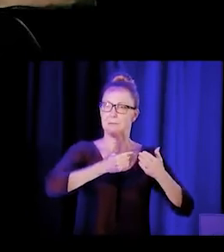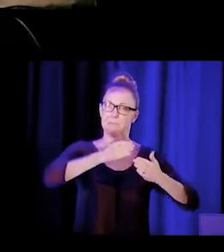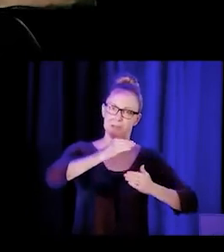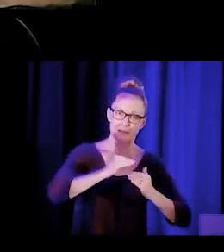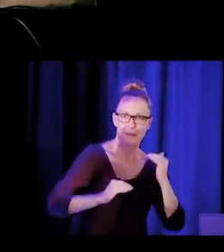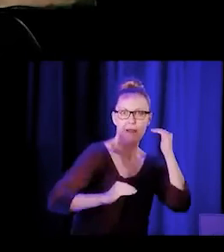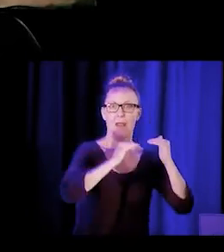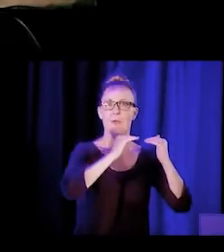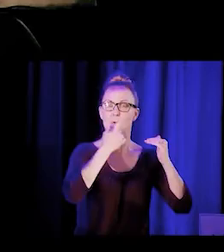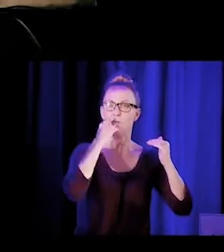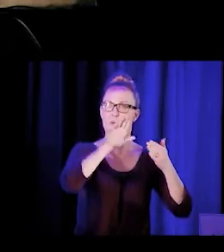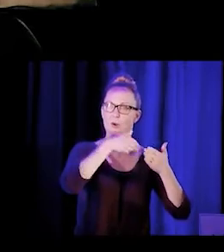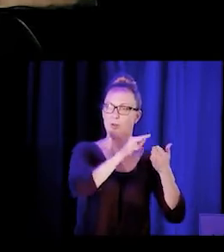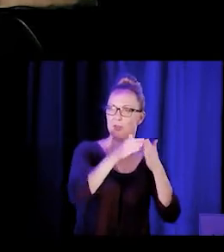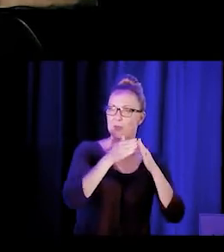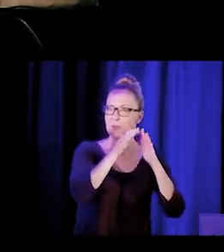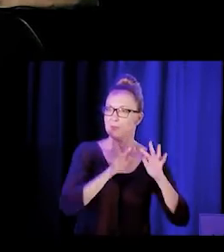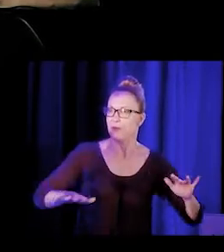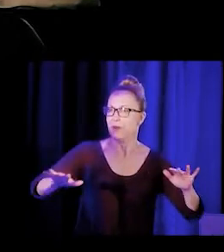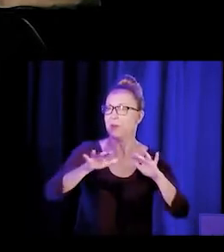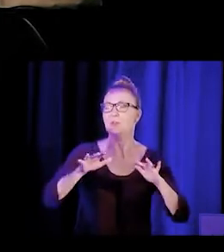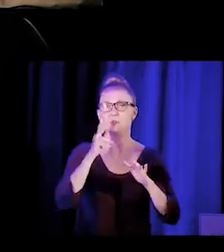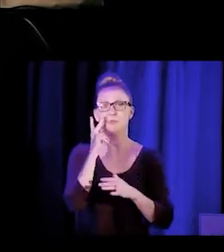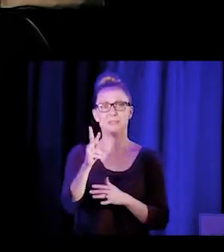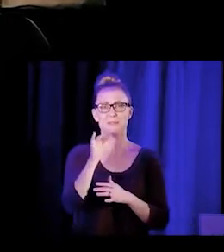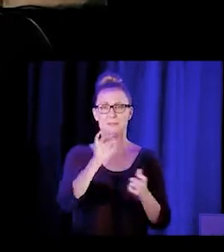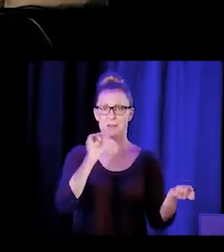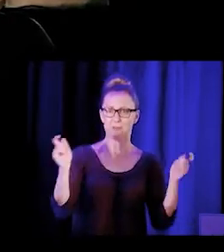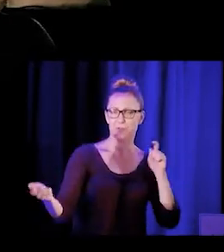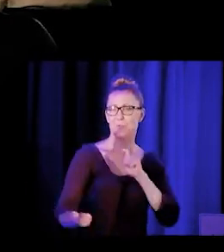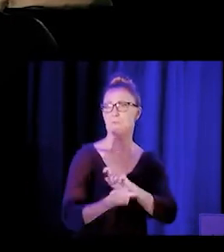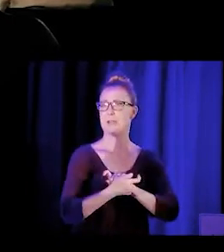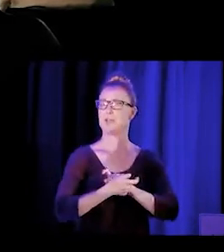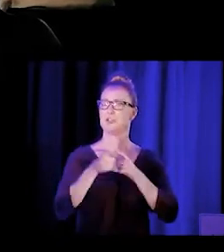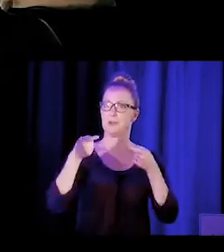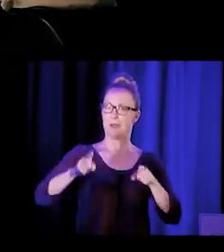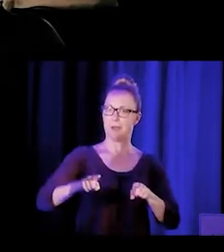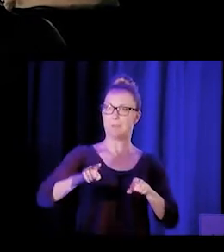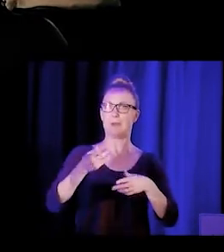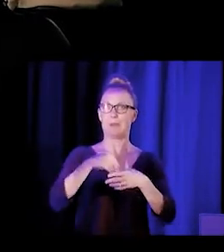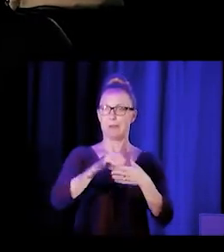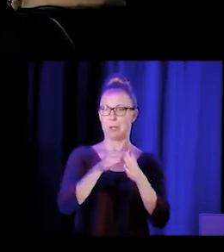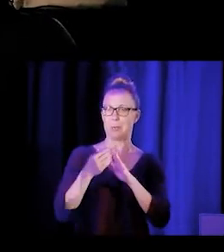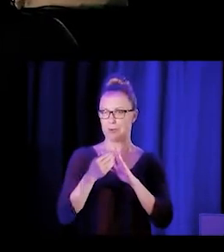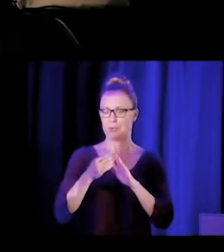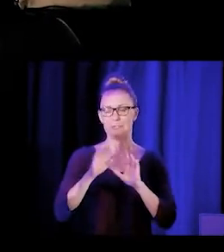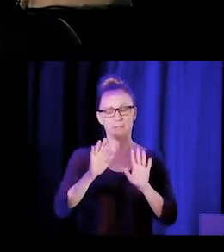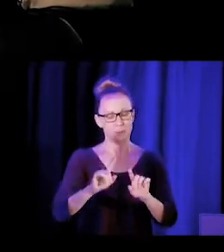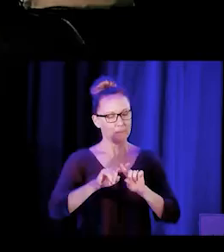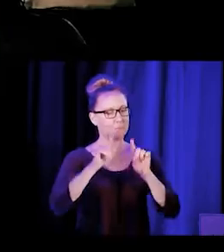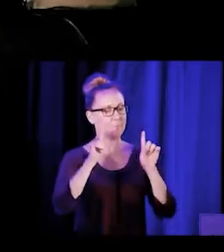we really see a community transformation model, you know. But however, you know, we're still facing some current challenges.